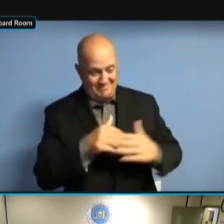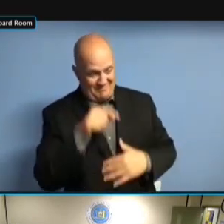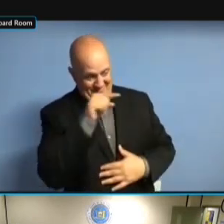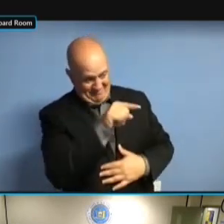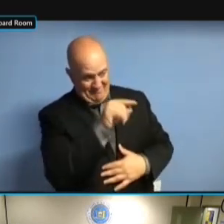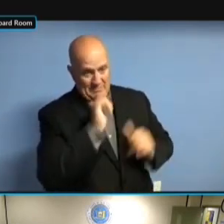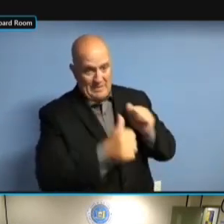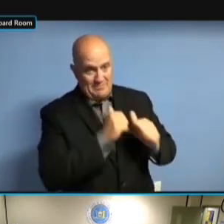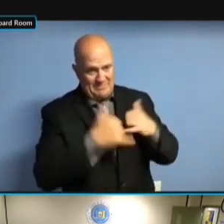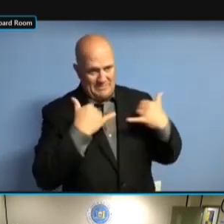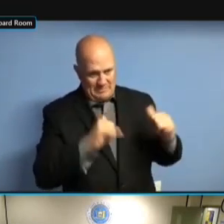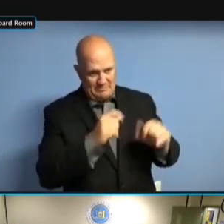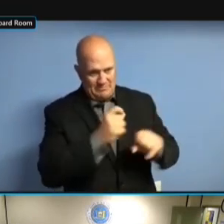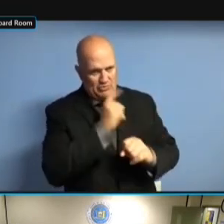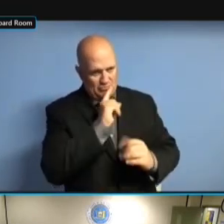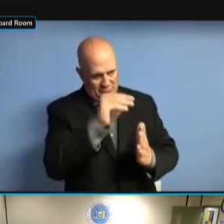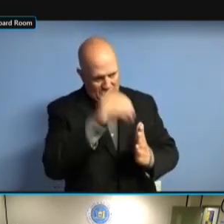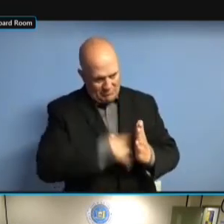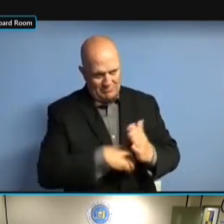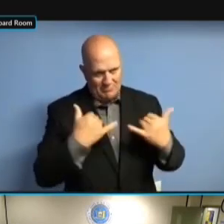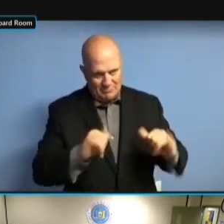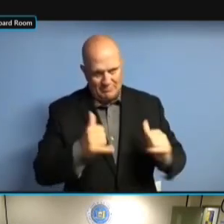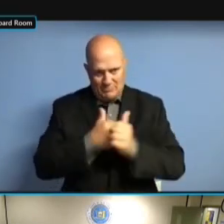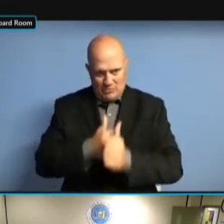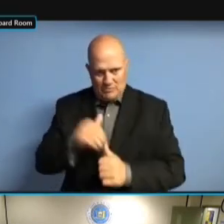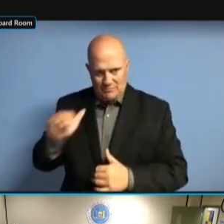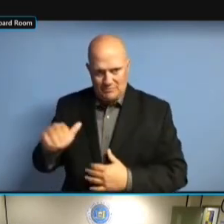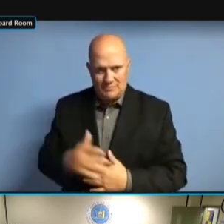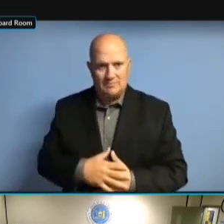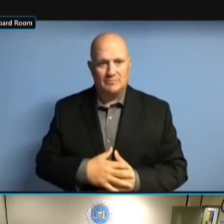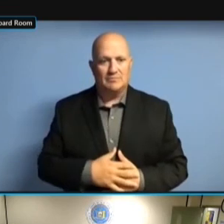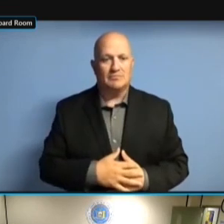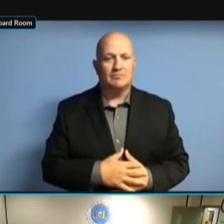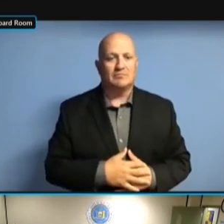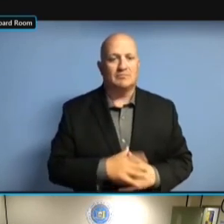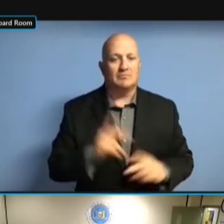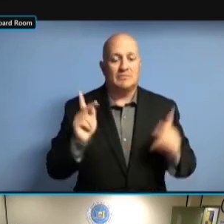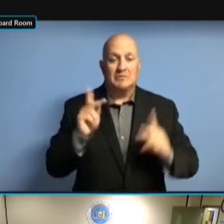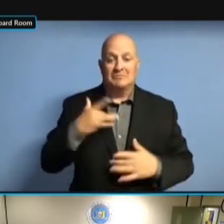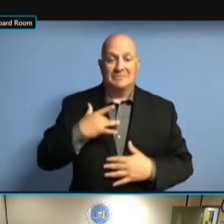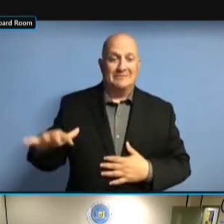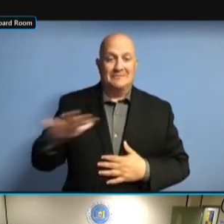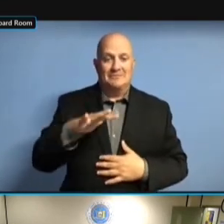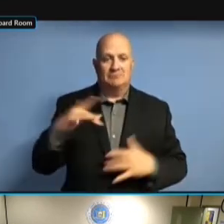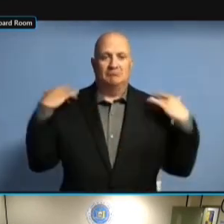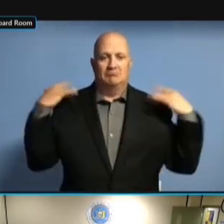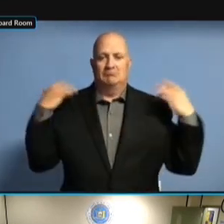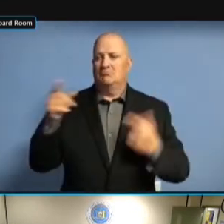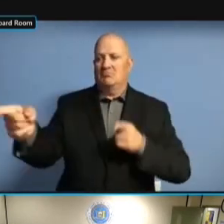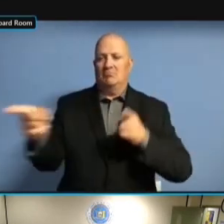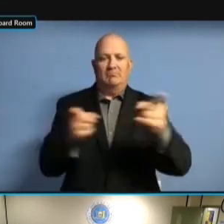WELL, THAT'S A LITTLE -- PEOPLE LIKE WELL, THAT'S A LITTLE -- PEOPLE LIKE TO WELL, THAT'S A LITTLE -- PEOPLE LIKE TO SHIFT WELL, THAT'S A LITTLE -- PEOPLE LIKE TO SHIFT BLAME. PEOPLE LIKE TO SHIFT BLAME. PEOPLE LIKE TO SHIFT BLAME. >> PEOPLE LIKE TO SHIFT BLAME. >> RIGHT. RIGHT. RIGHT. >> RIGHT. >> OKAY, RIGHT. >> OKAY, GOOD. OKAY, GOOD. OKAY, GOOD. MICHAEL, OKAY, GOOD. MICHAEL, DO OKAY, GOOD. MICHAEL, DO YOU OKAY, GOOD. MICHAEL, DO YOU HAVE OKAY, GOOD. MICHAEL, DO YOU HAVE ANYTHING MICHAEL, DO YOU HAVE ANYTHING MICHAEL, DO YOU HAVE ANYTHING ELSE? ELSE? ELSE? >> ELSE? >> THAT ELSE? >> THAT WAS